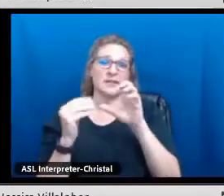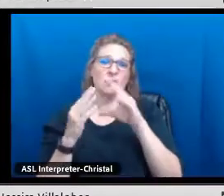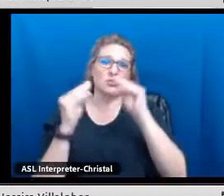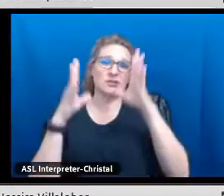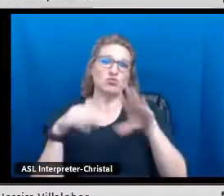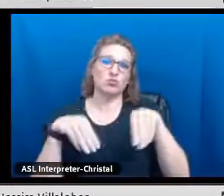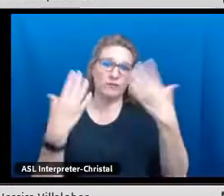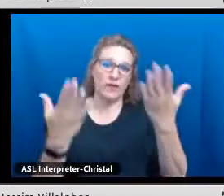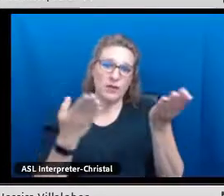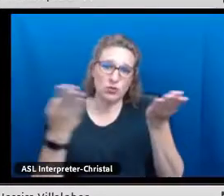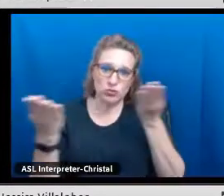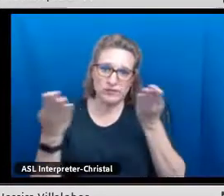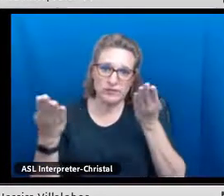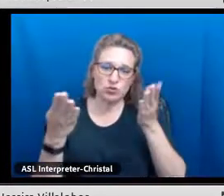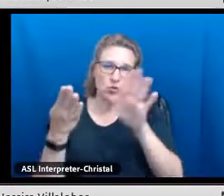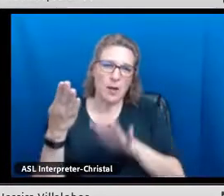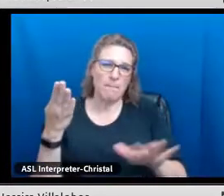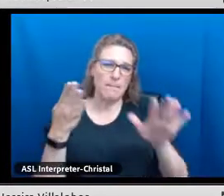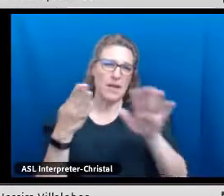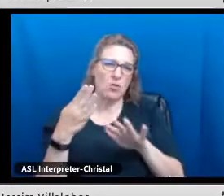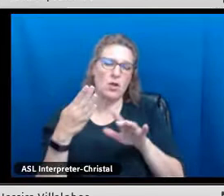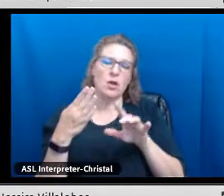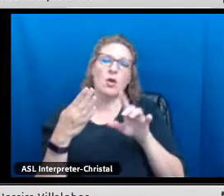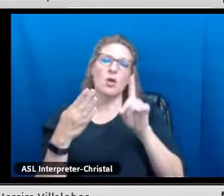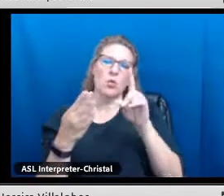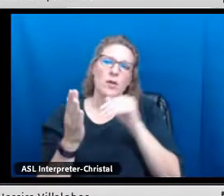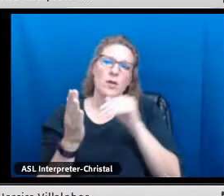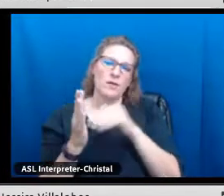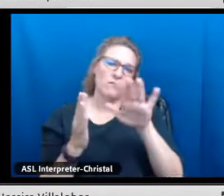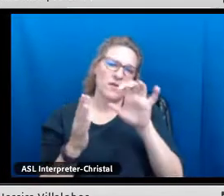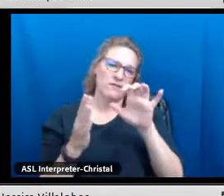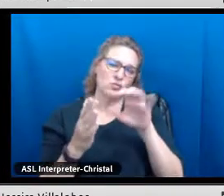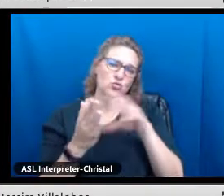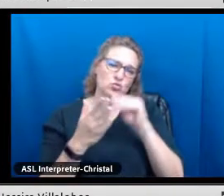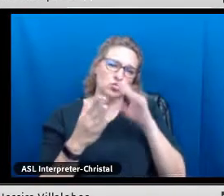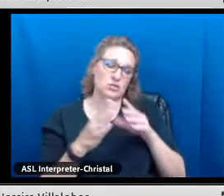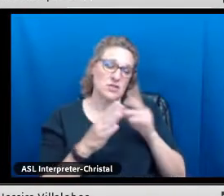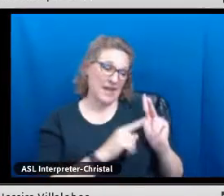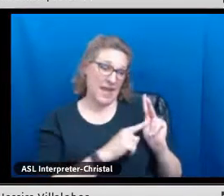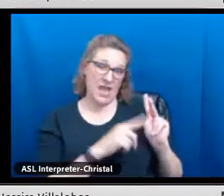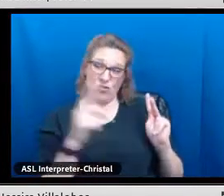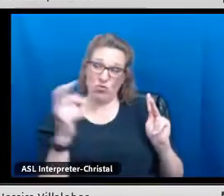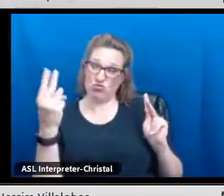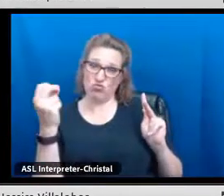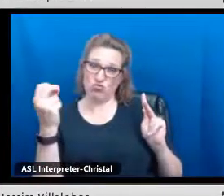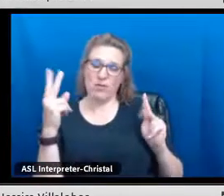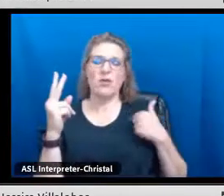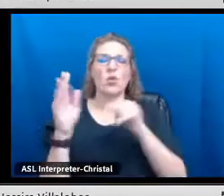provide those services or more than 600 teachers provide those services to approximately 1,500